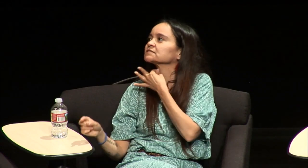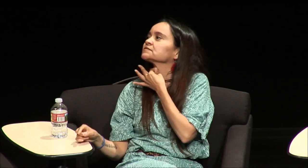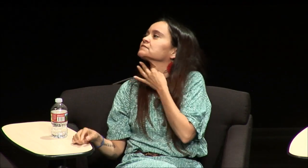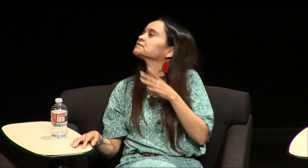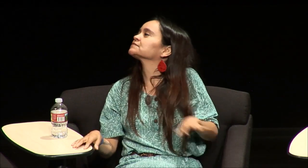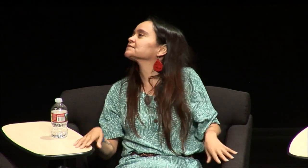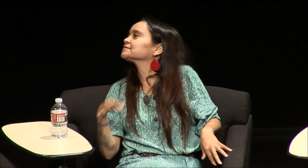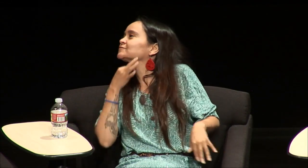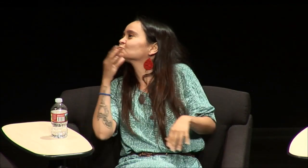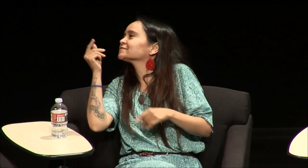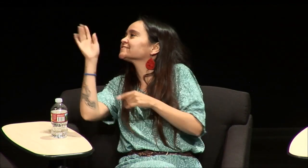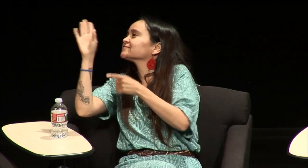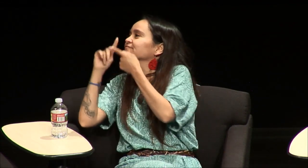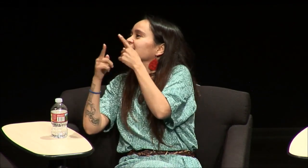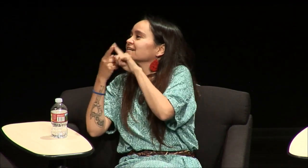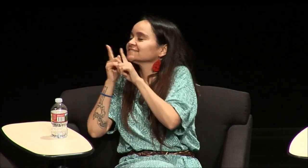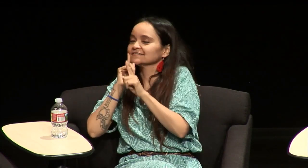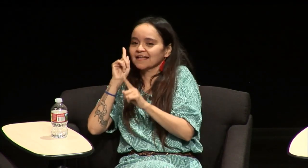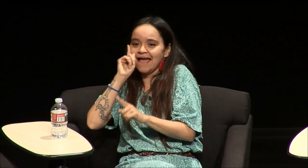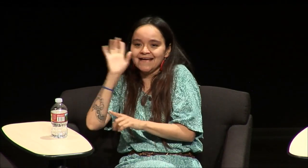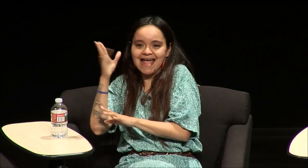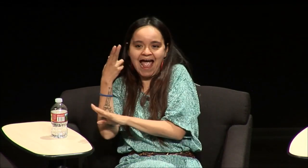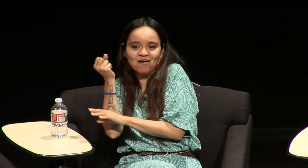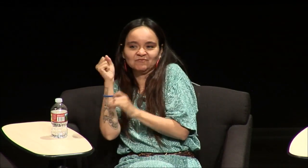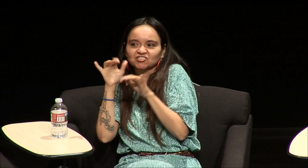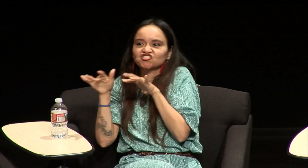because of my sister and if I you know if I was curious